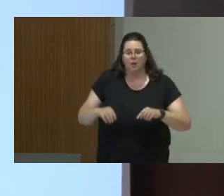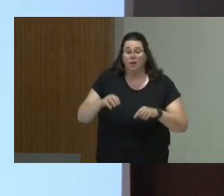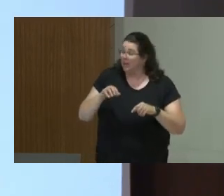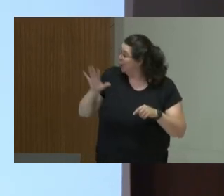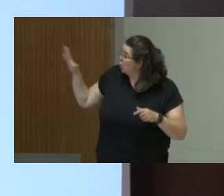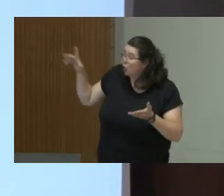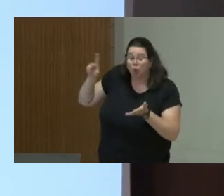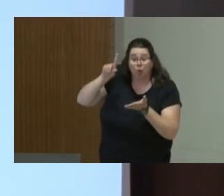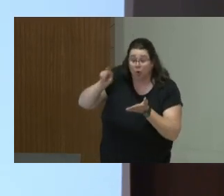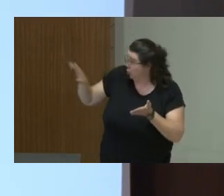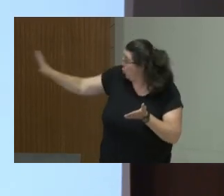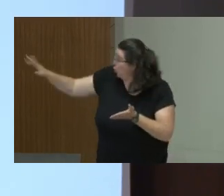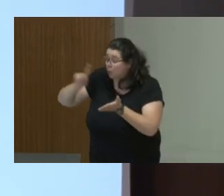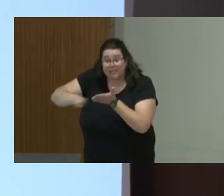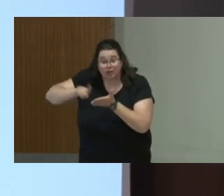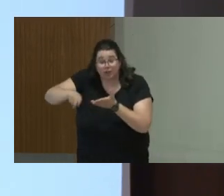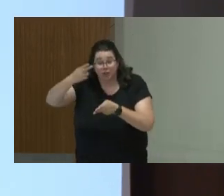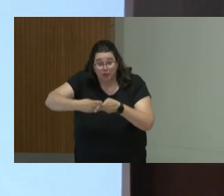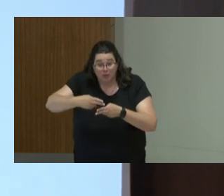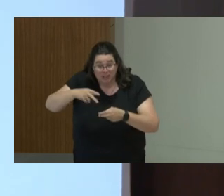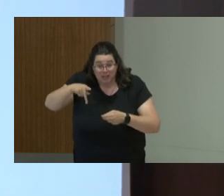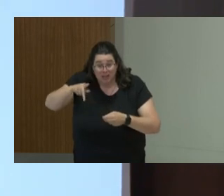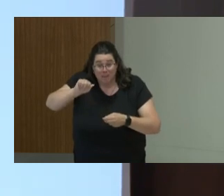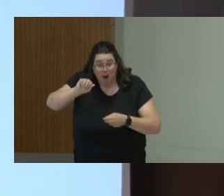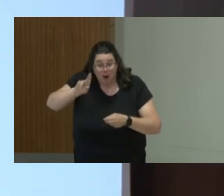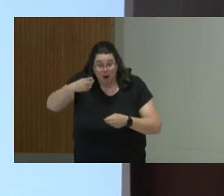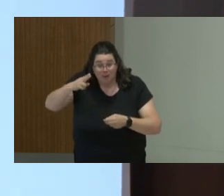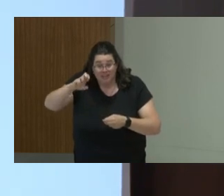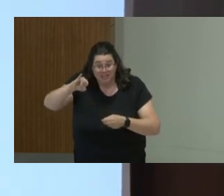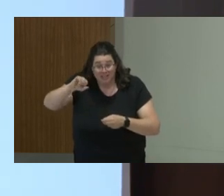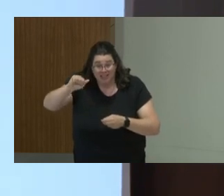No, thanks, Simon, and good to see you in real life, not just on the screen.